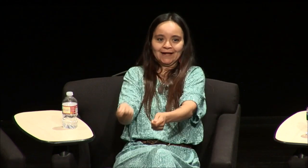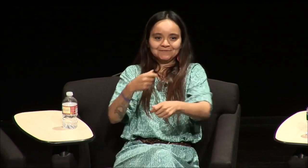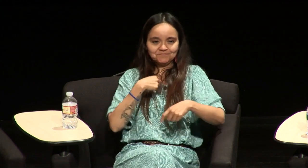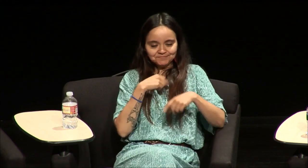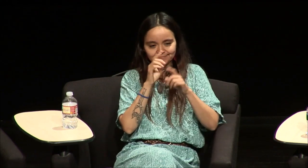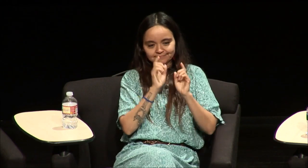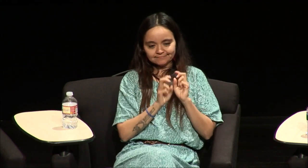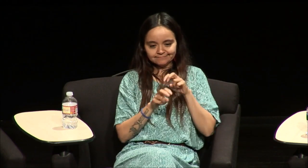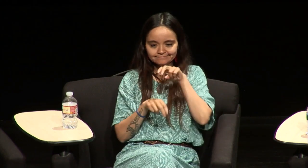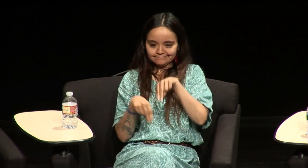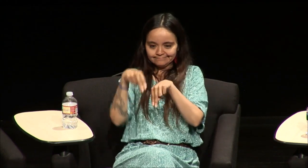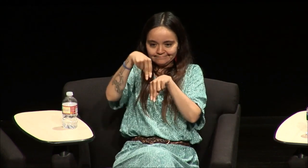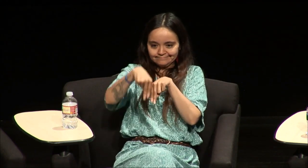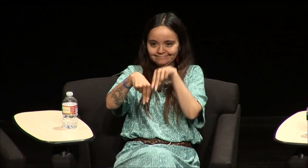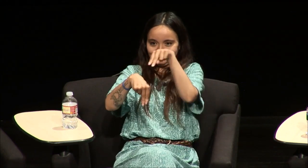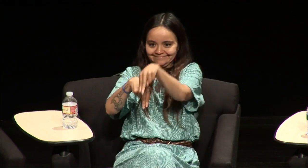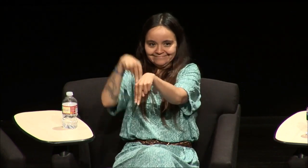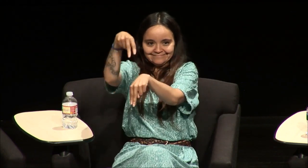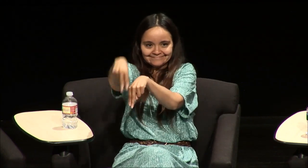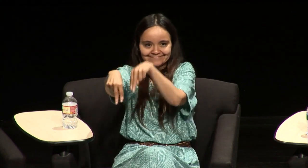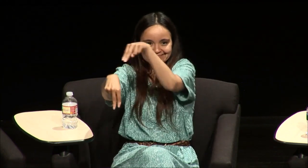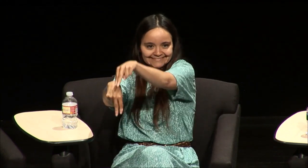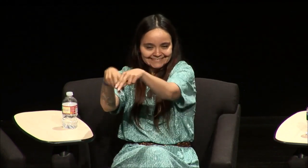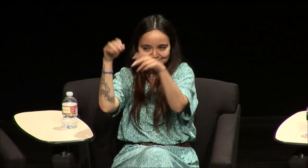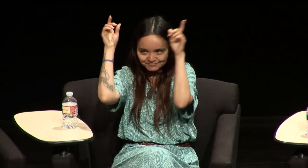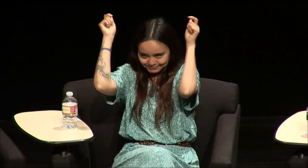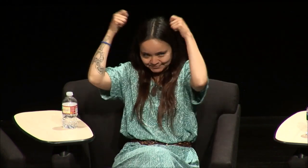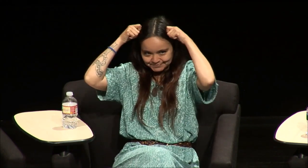Santa Claus and he had like the reins and he had all his reindeer in front of